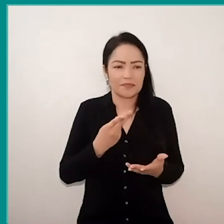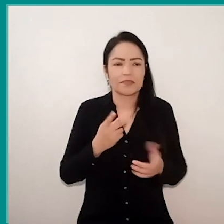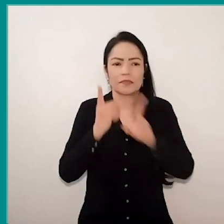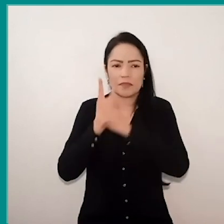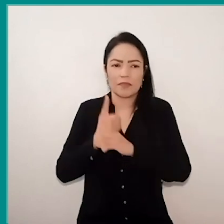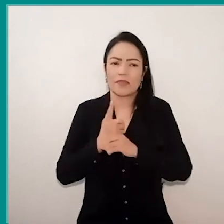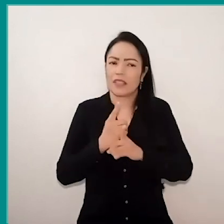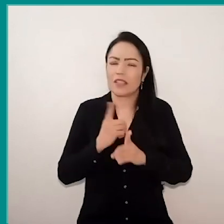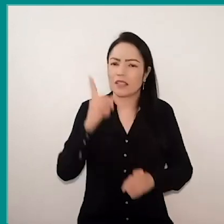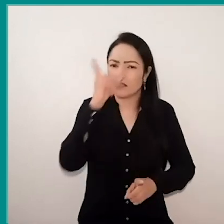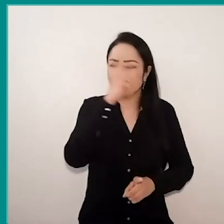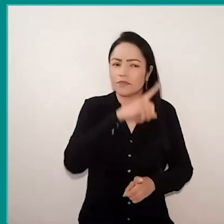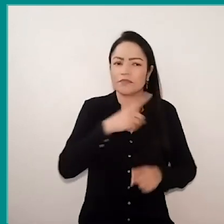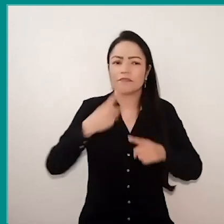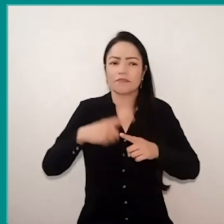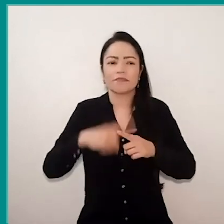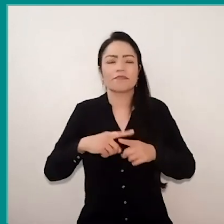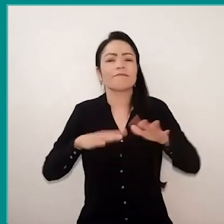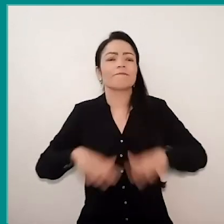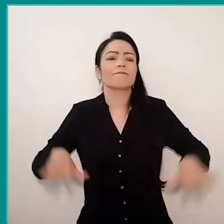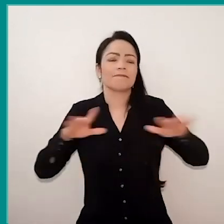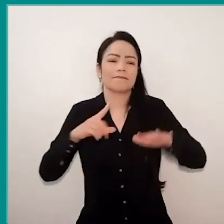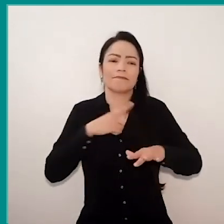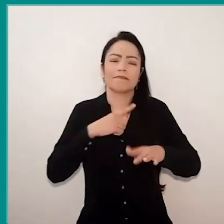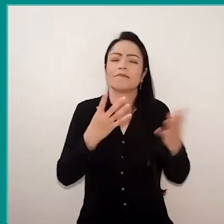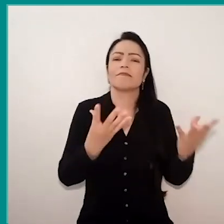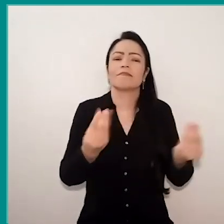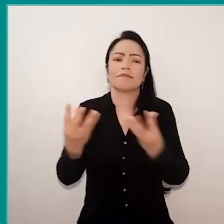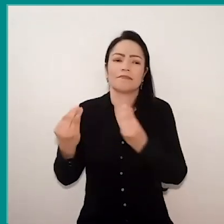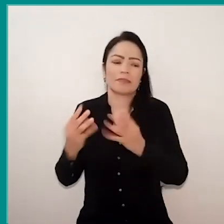it's because we have many educators listening to very difficult things,